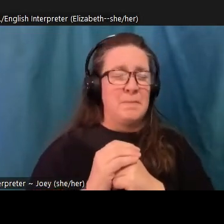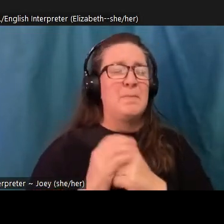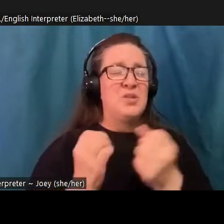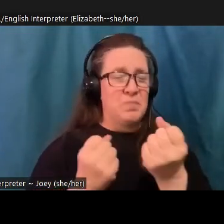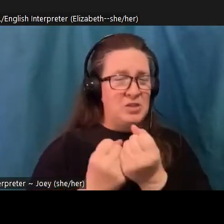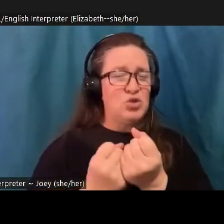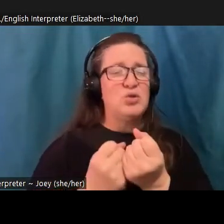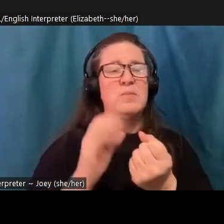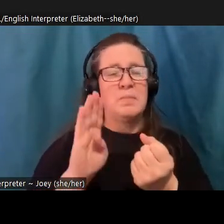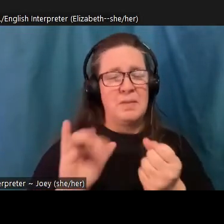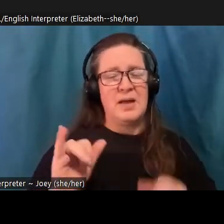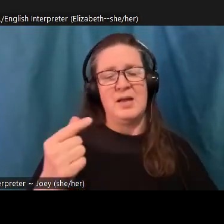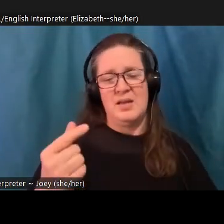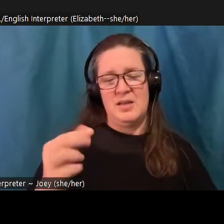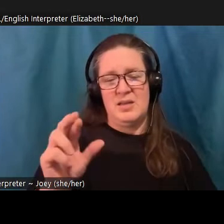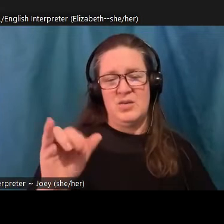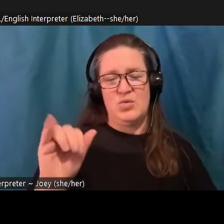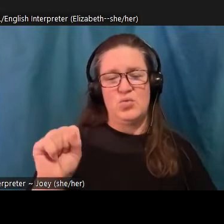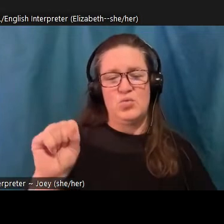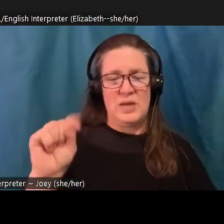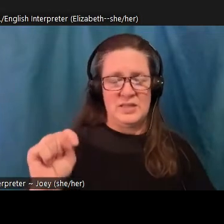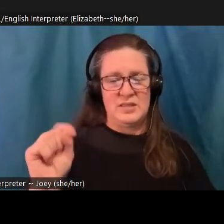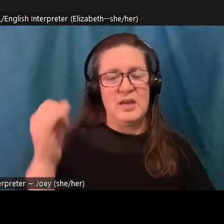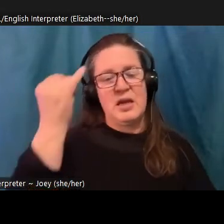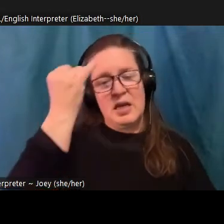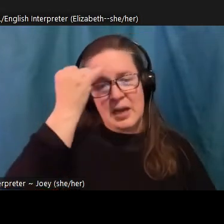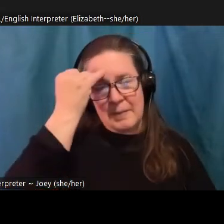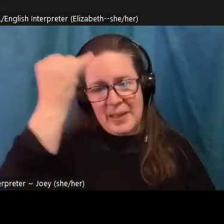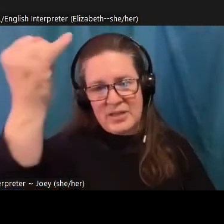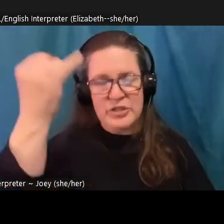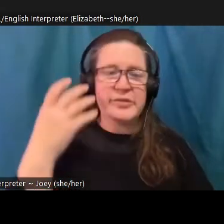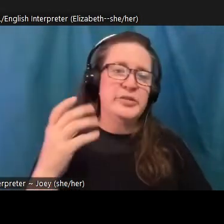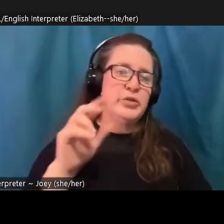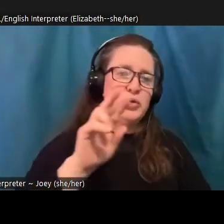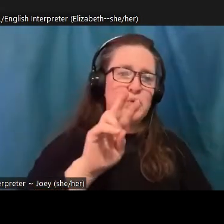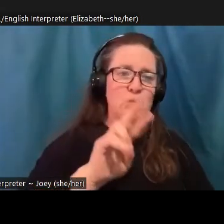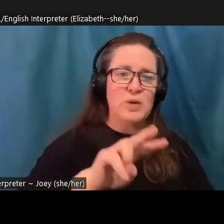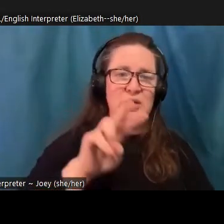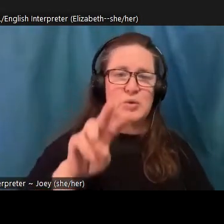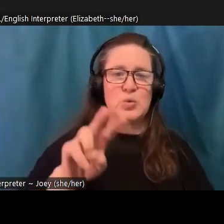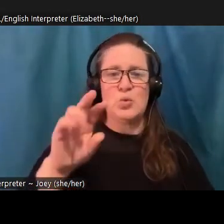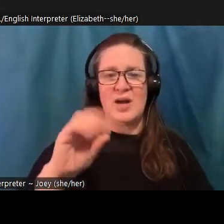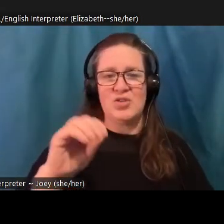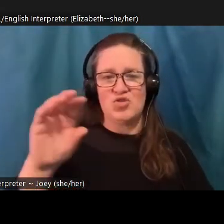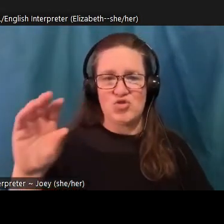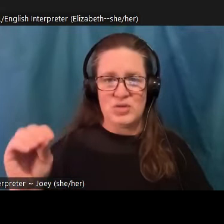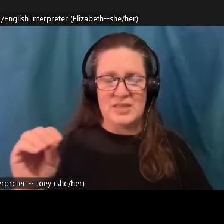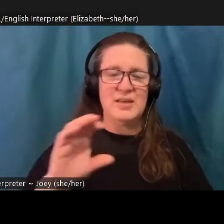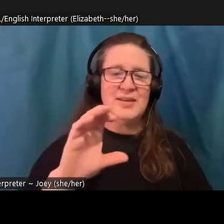Imagine 2200 Climate fiction for future ancestors. And it's a compilation of stories from writers around the world